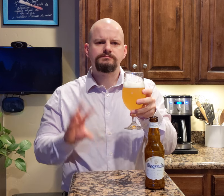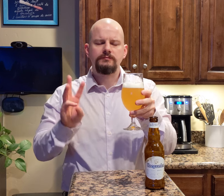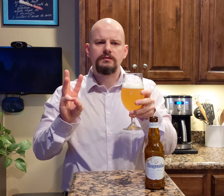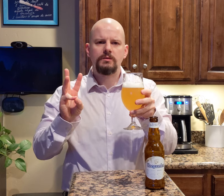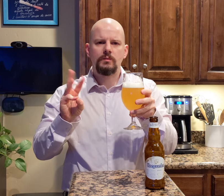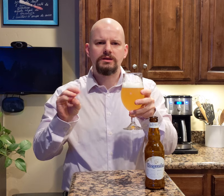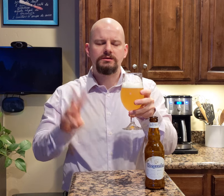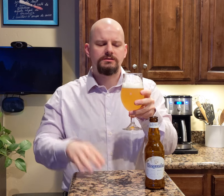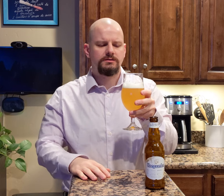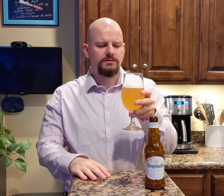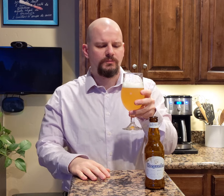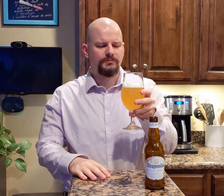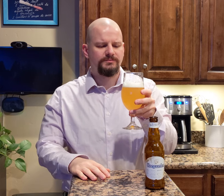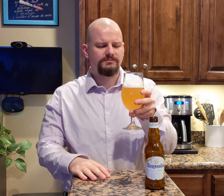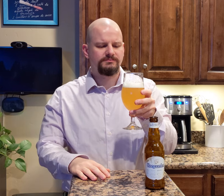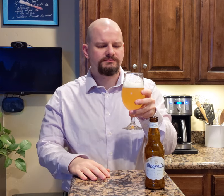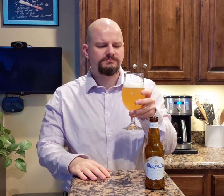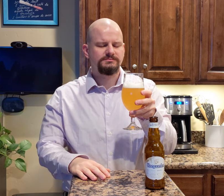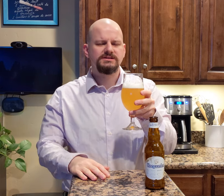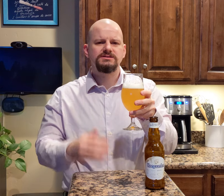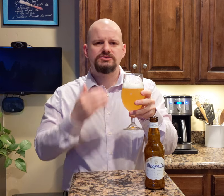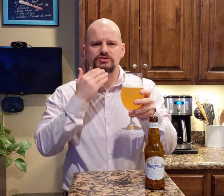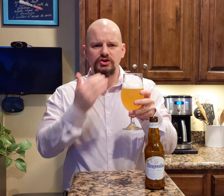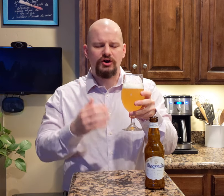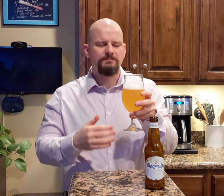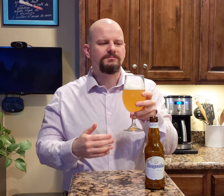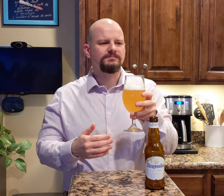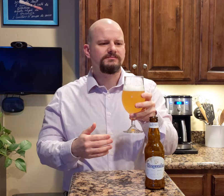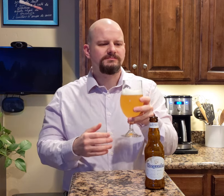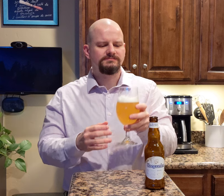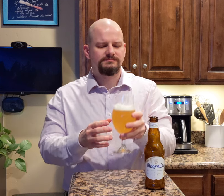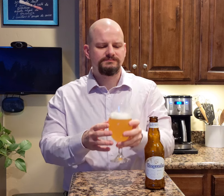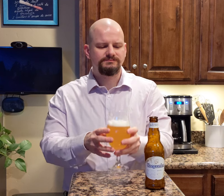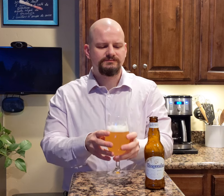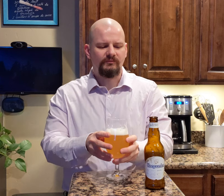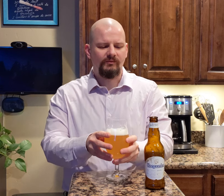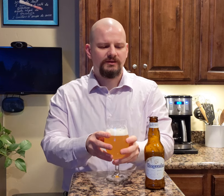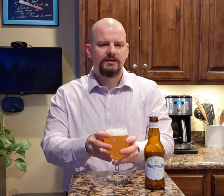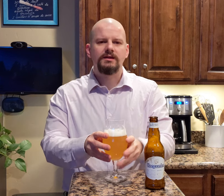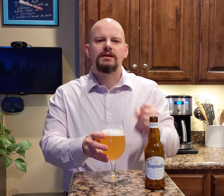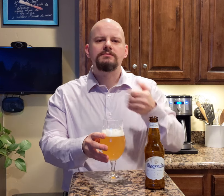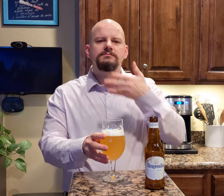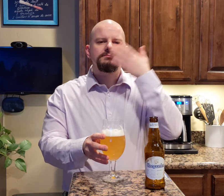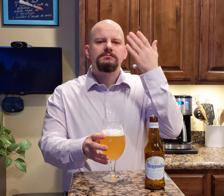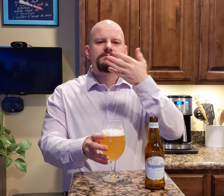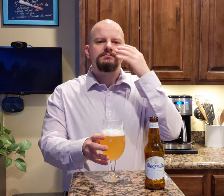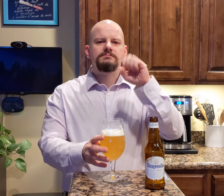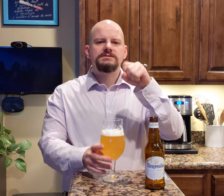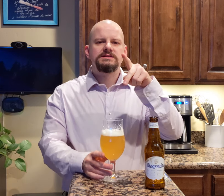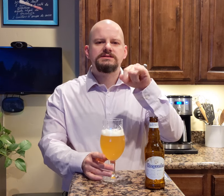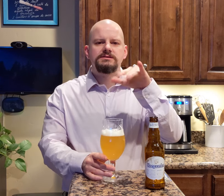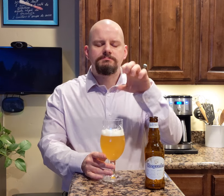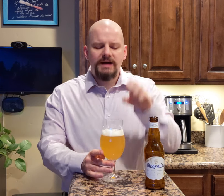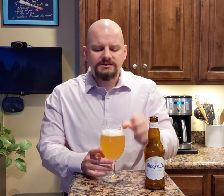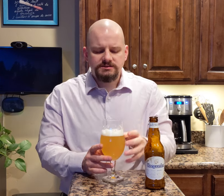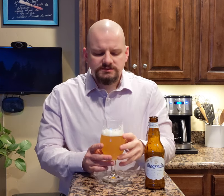Wow... It's good. I smell the spices.